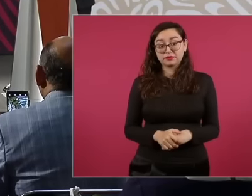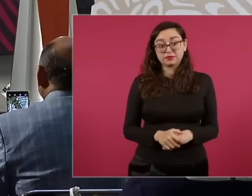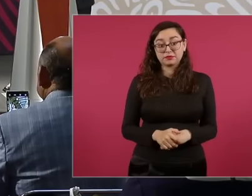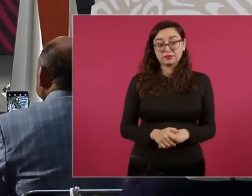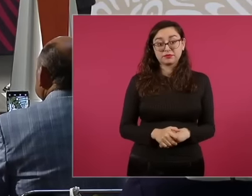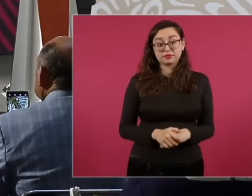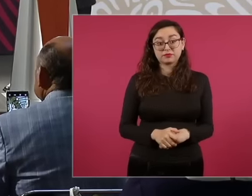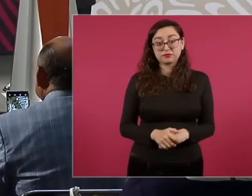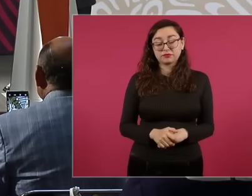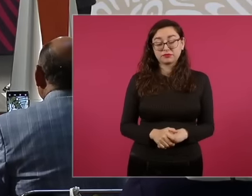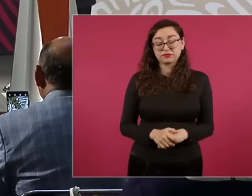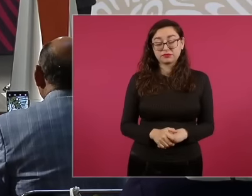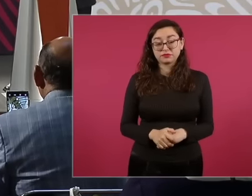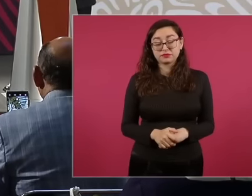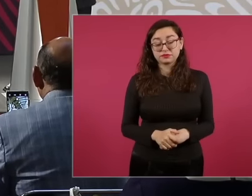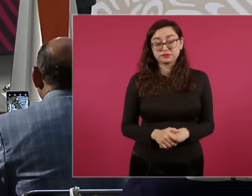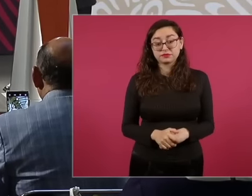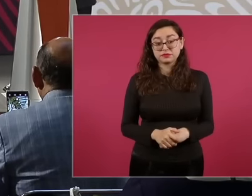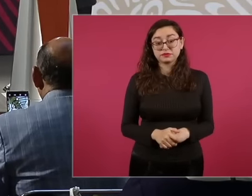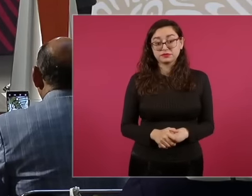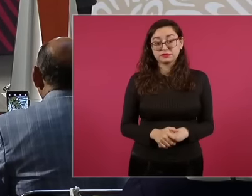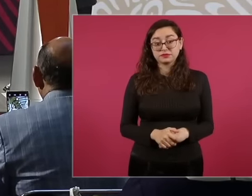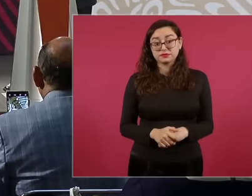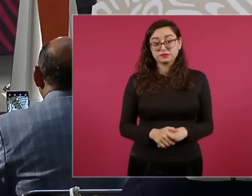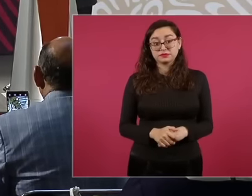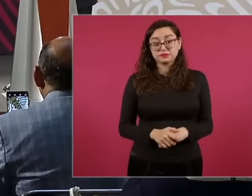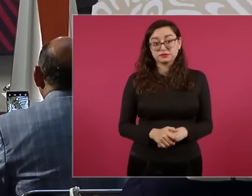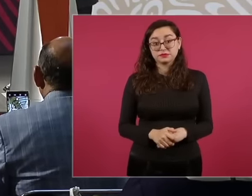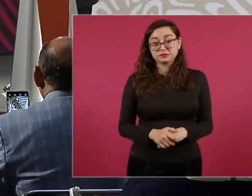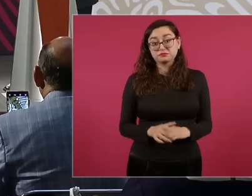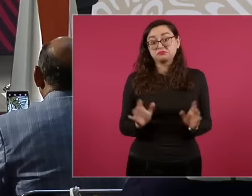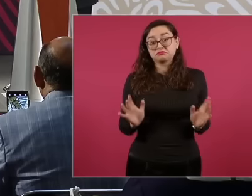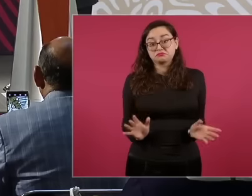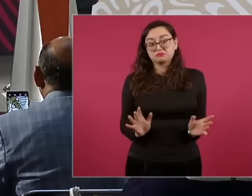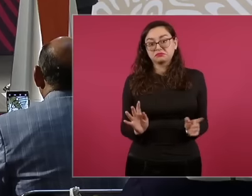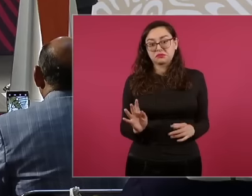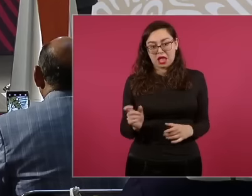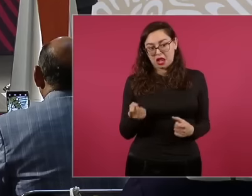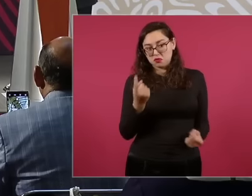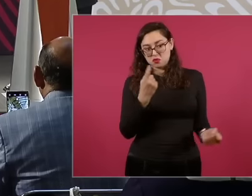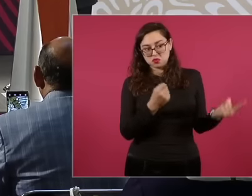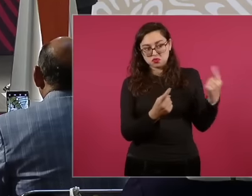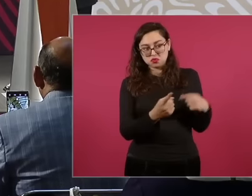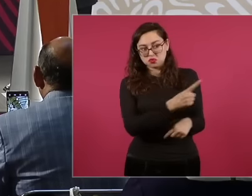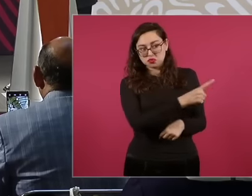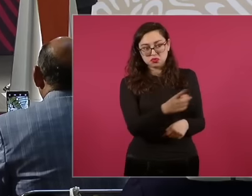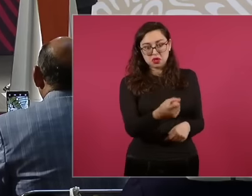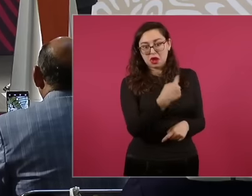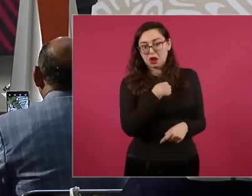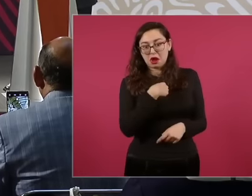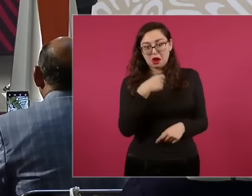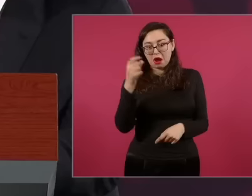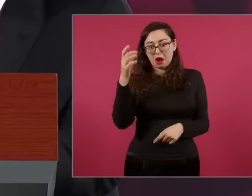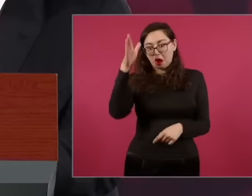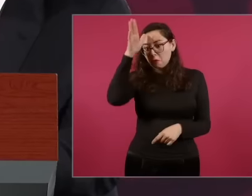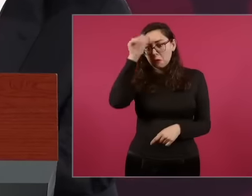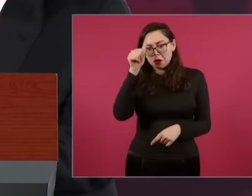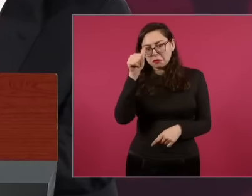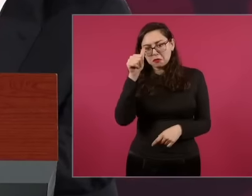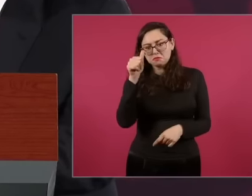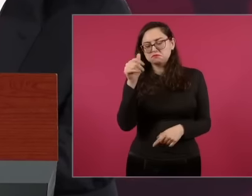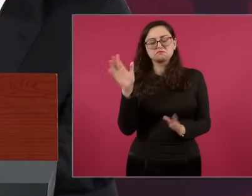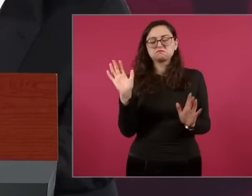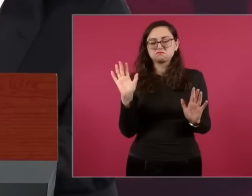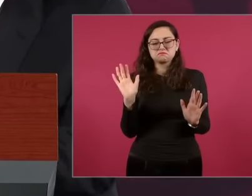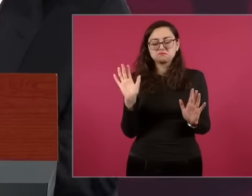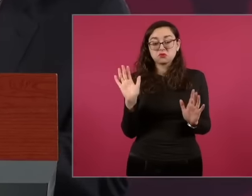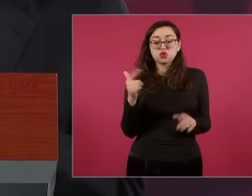not everyone is going to agree with us, we are not gold coins, but to believe everyone